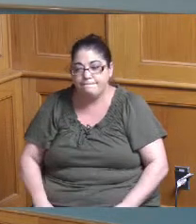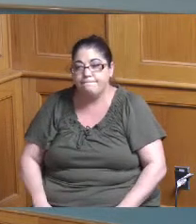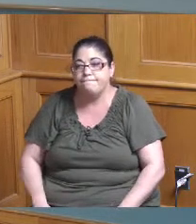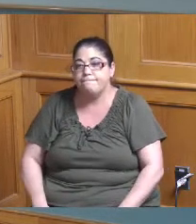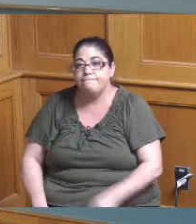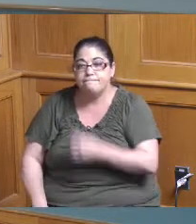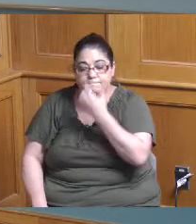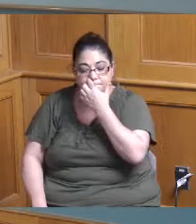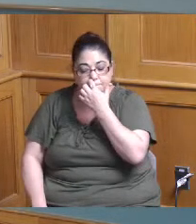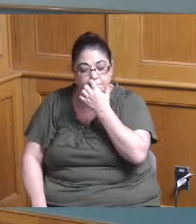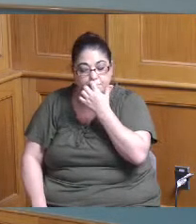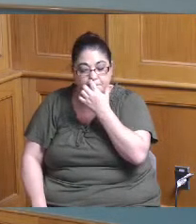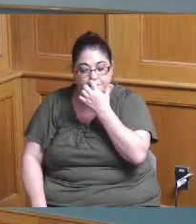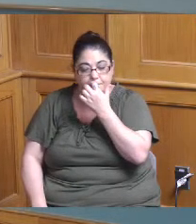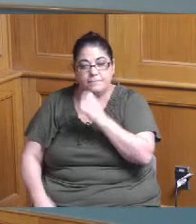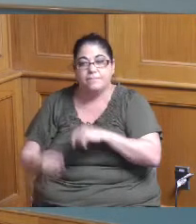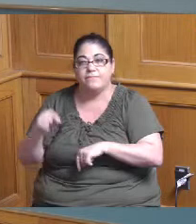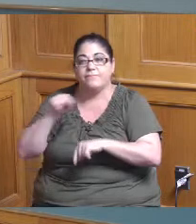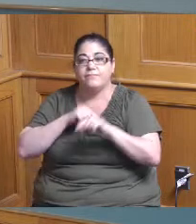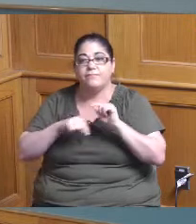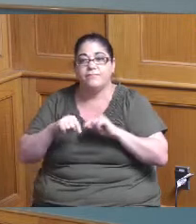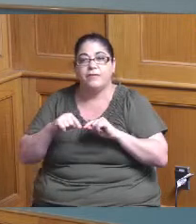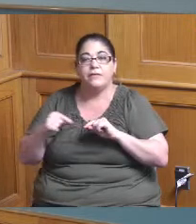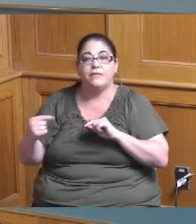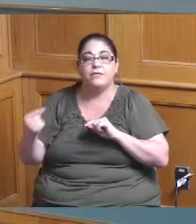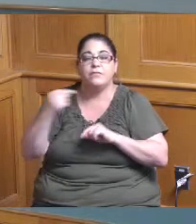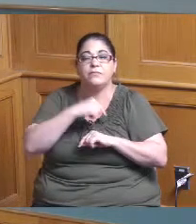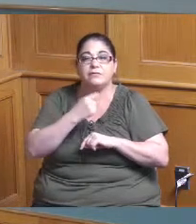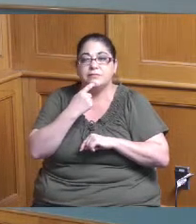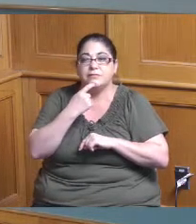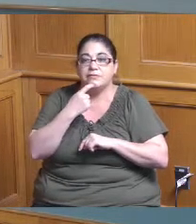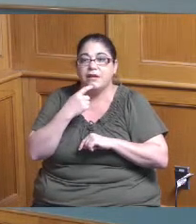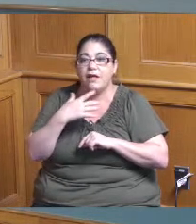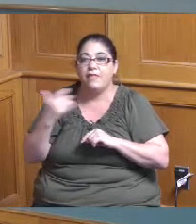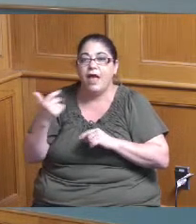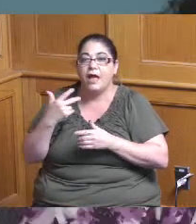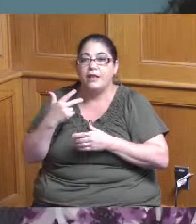questions I want to go back to the part about the you said there was a lot of park investments